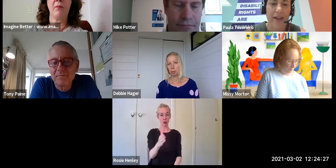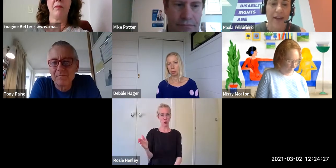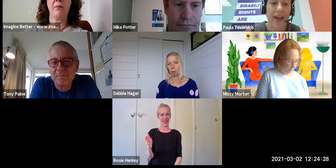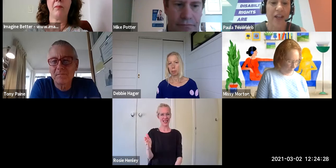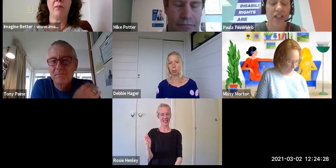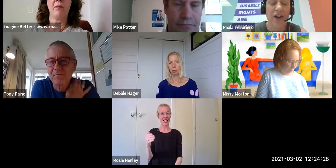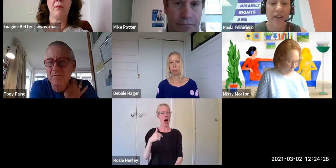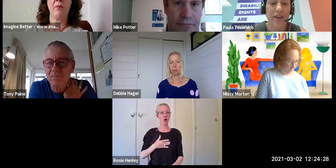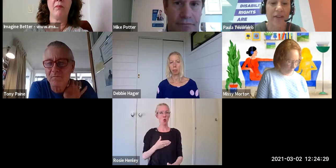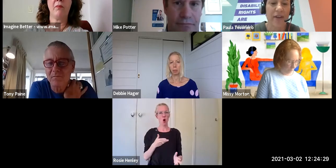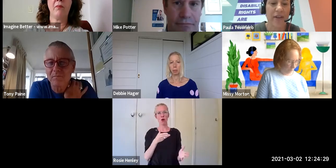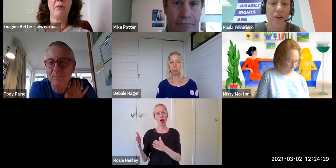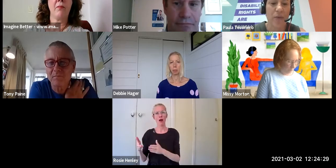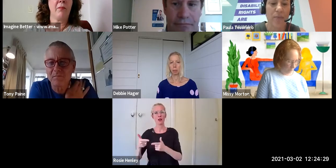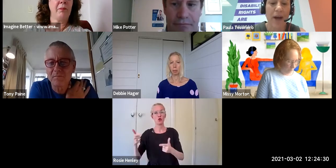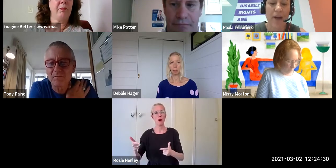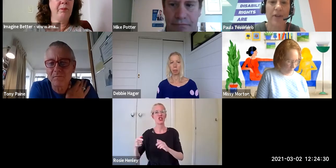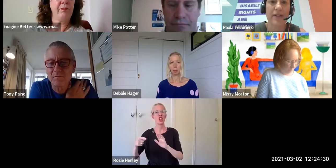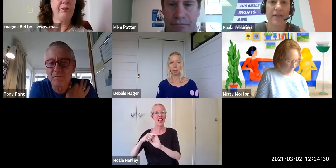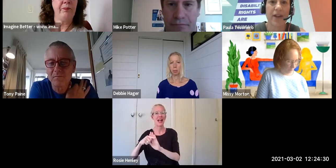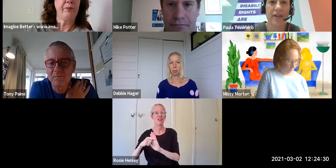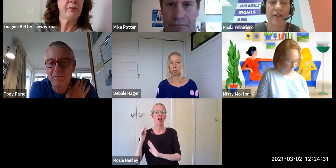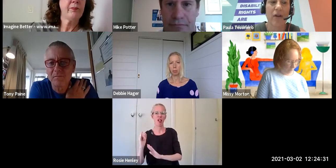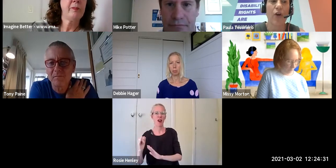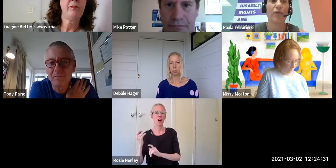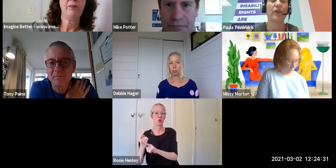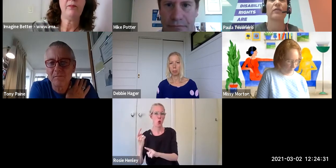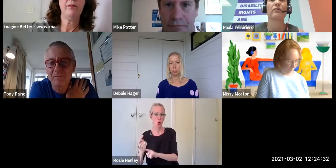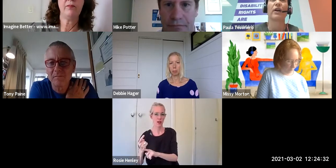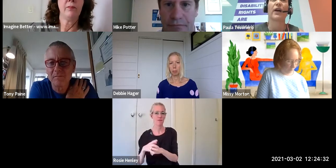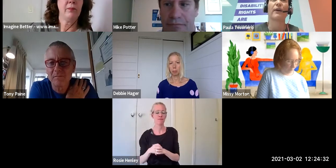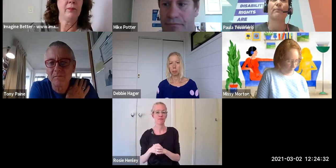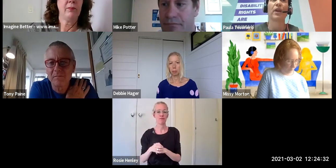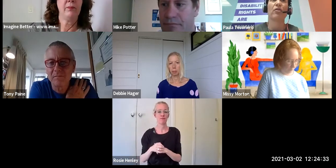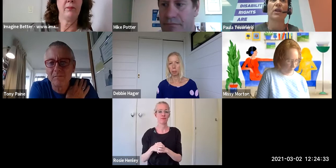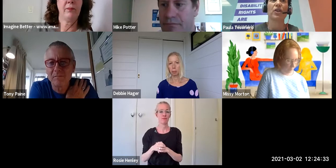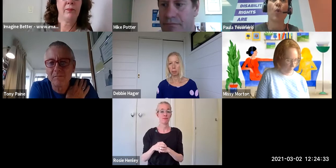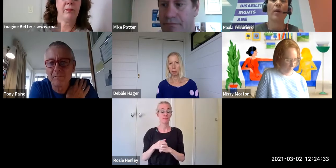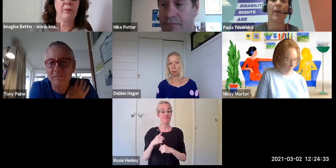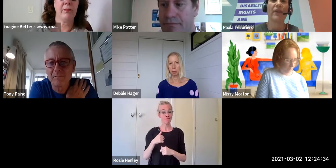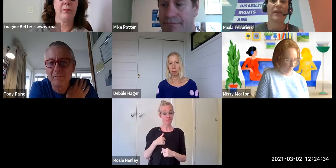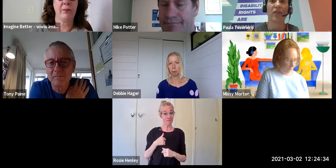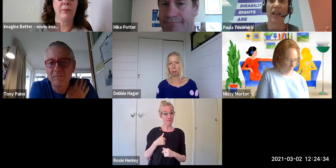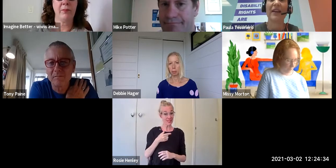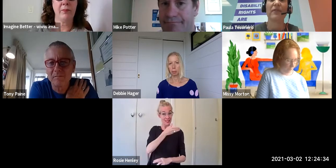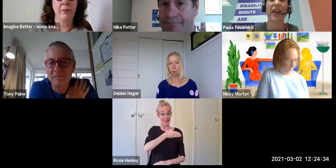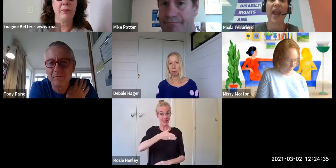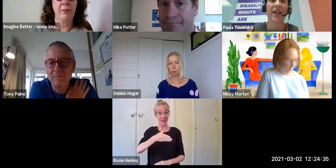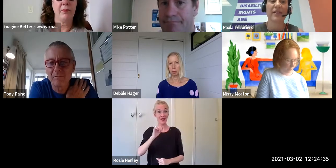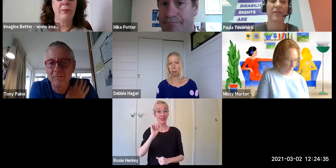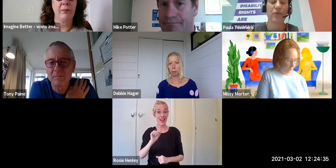And actually I think part of the reason that I often really talk about the lay of the land